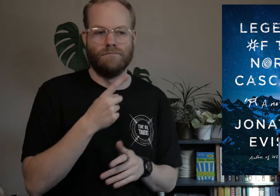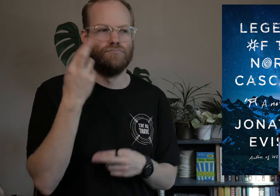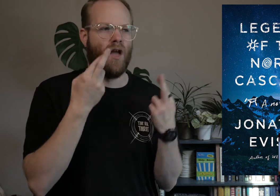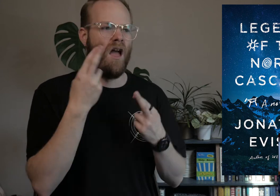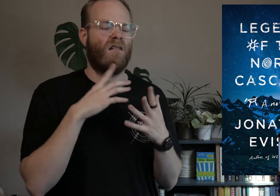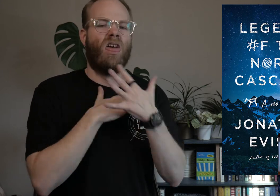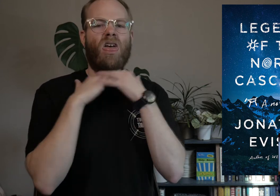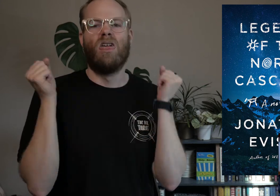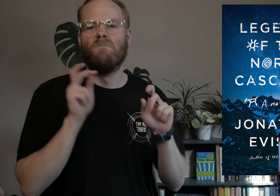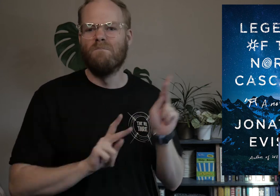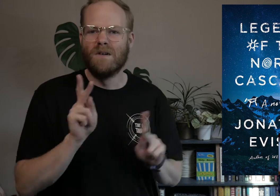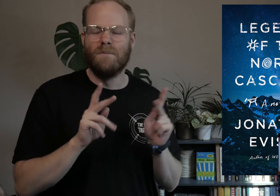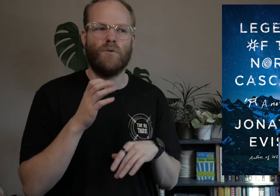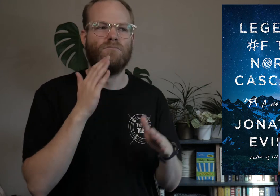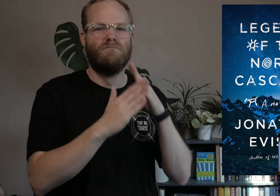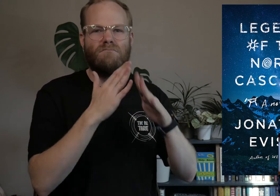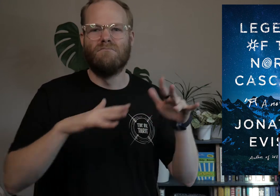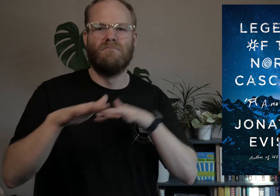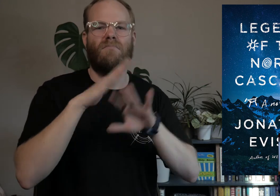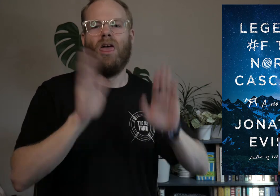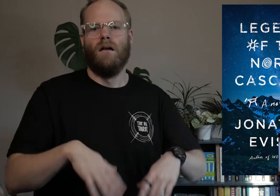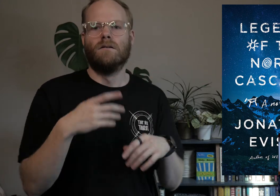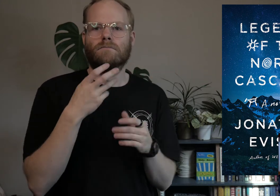he realizes he’s had enough of people and civilization.